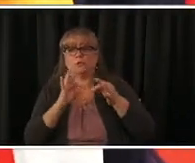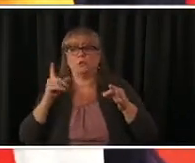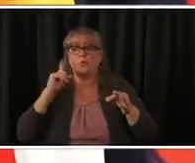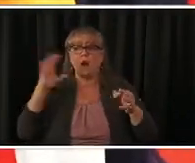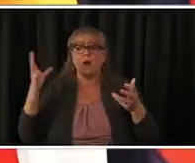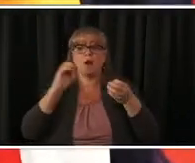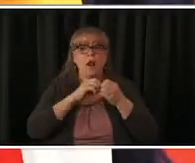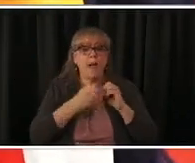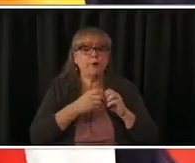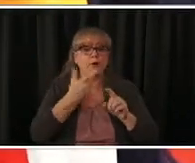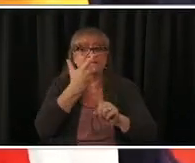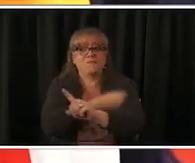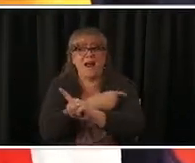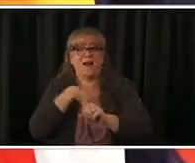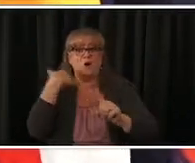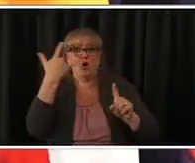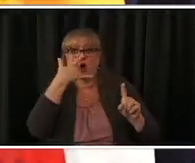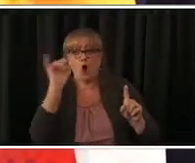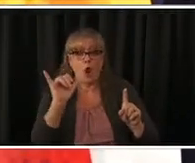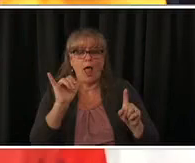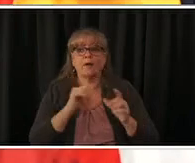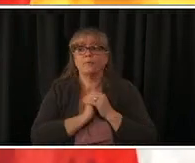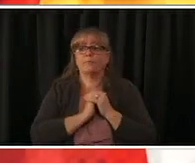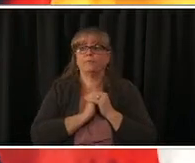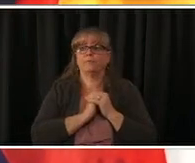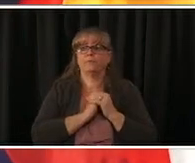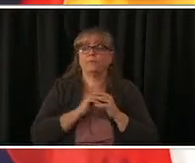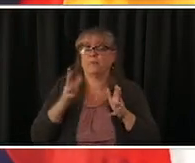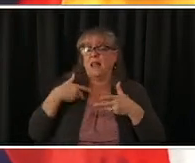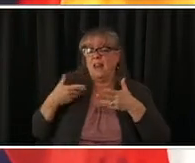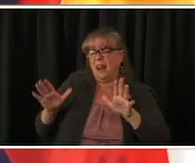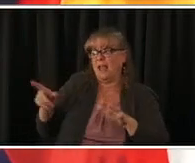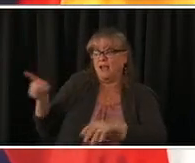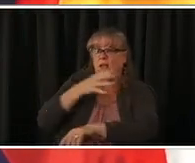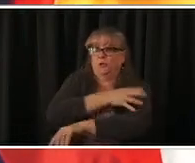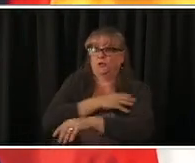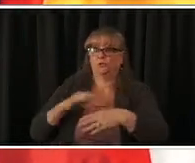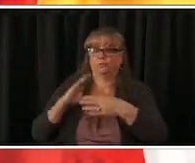to everybody on april 2nd on general sherman thanks governor hey good morning everyone just